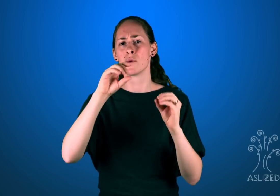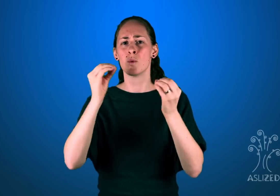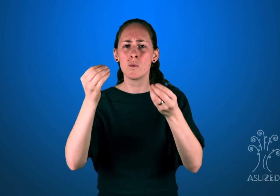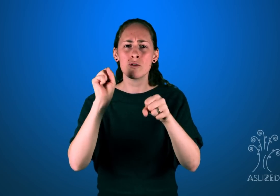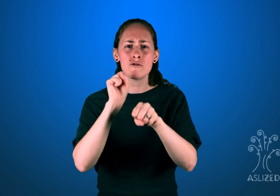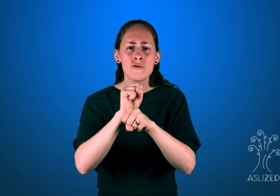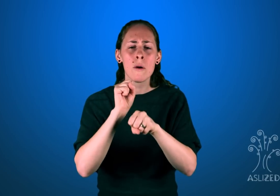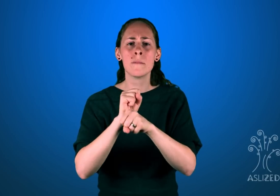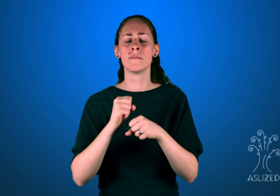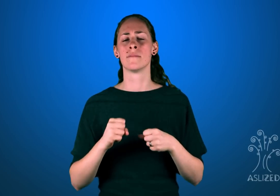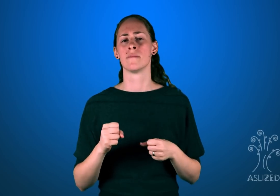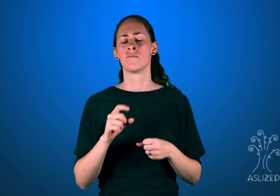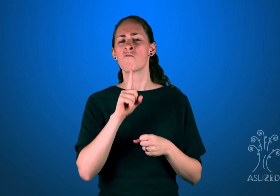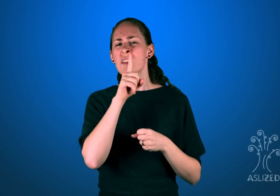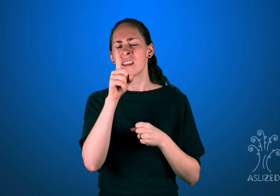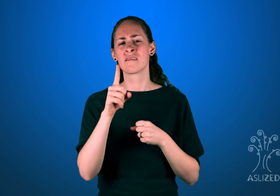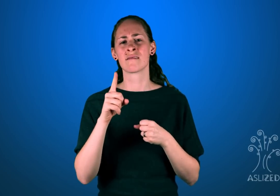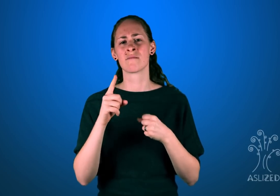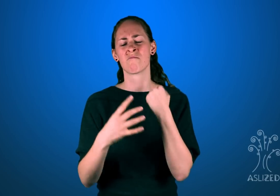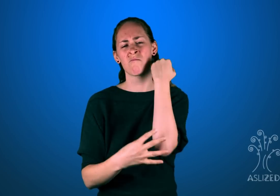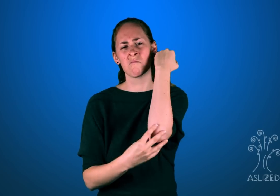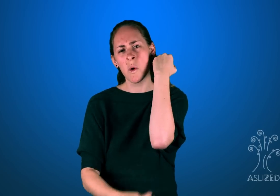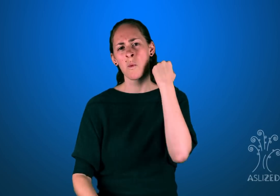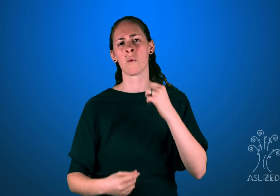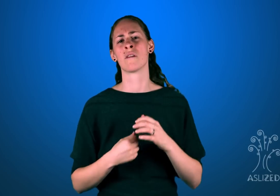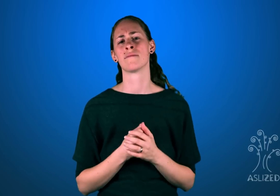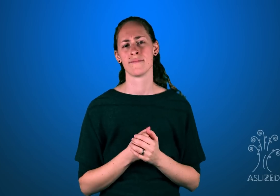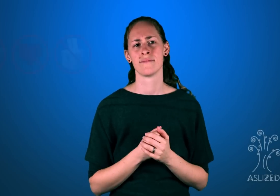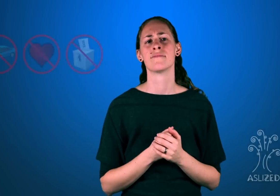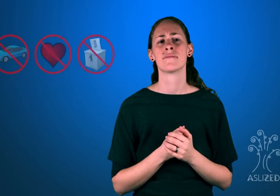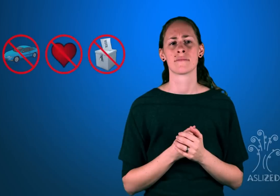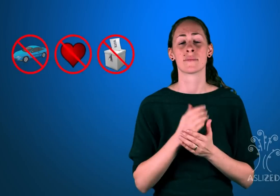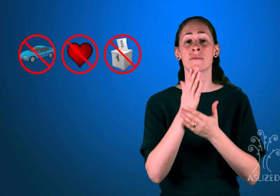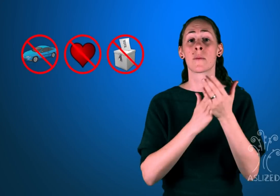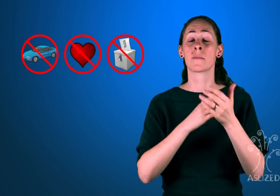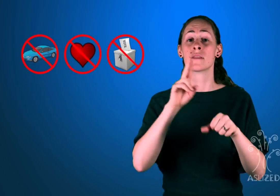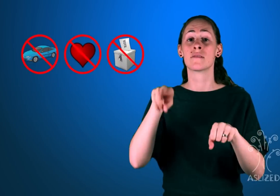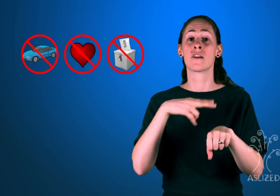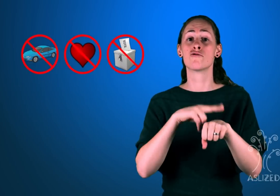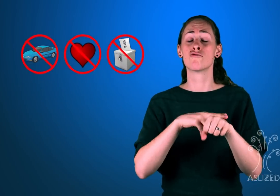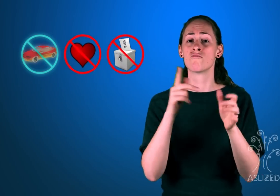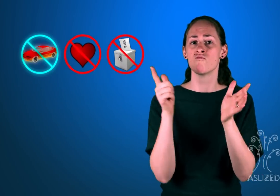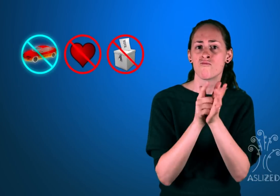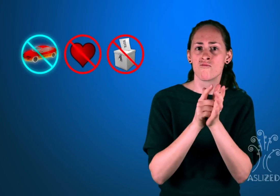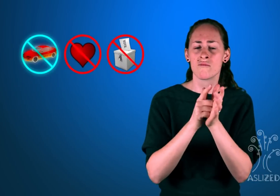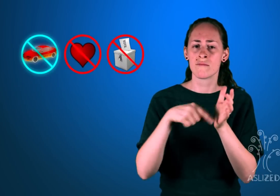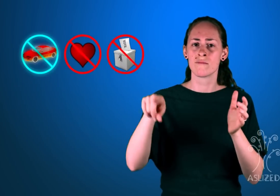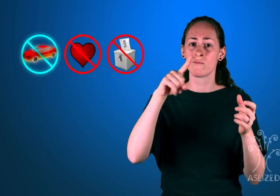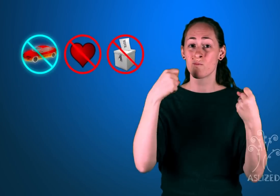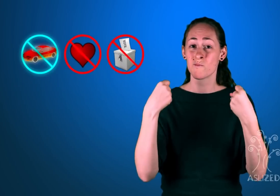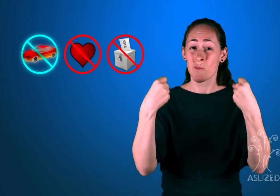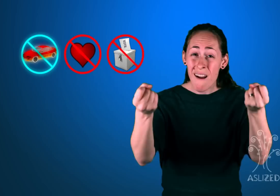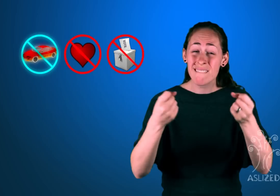Many of them are unemployed and very poor. Some nations do not allow Deaf people to drive, a few have